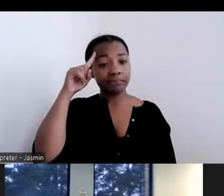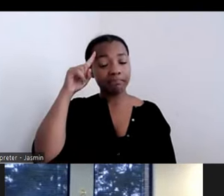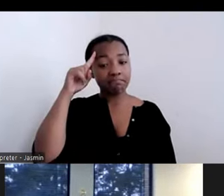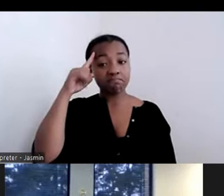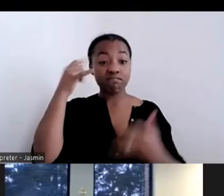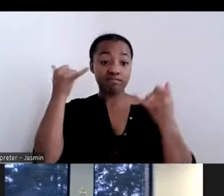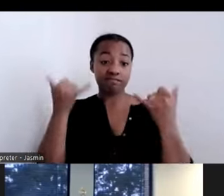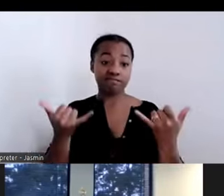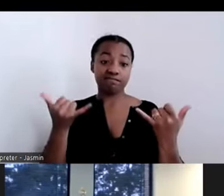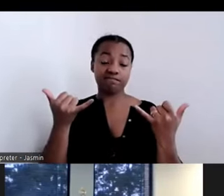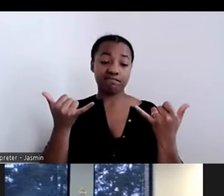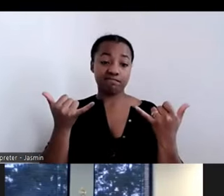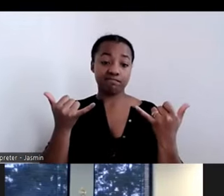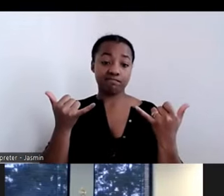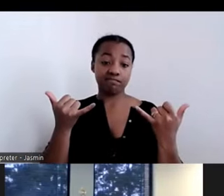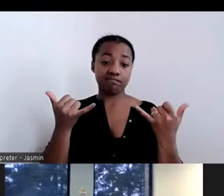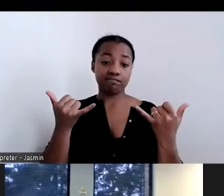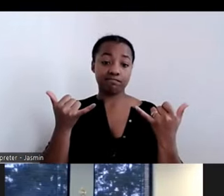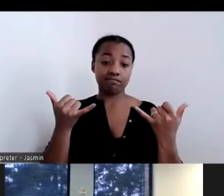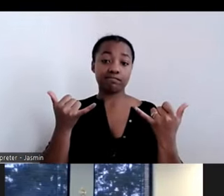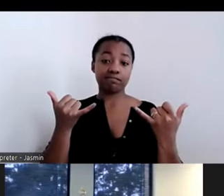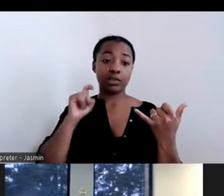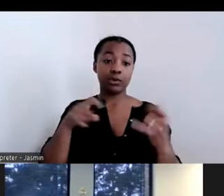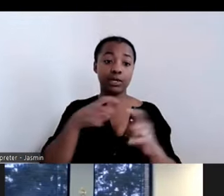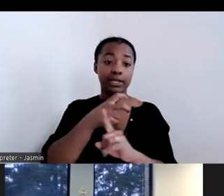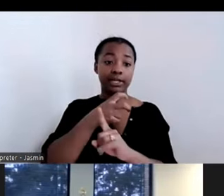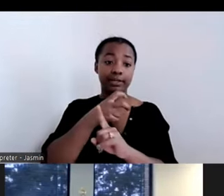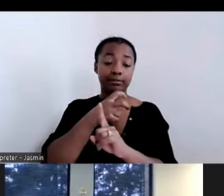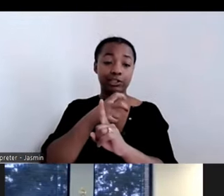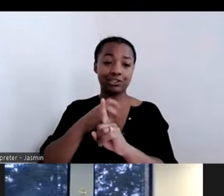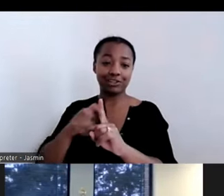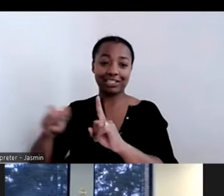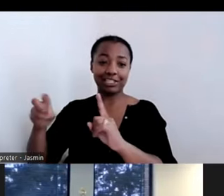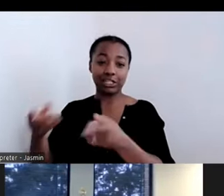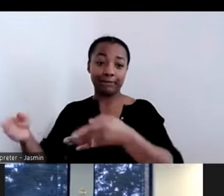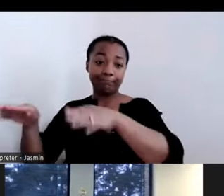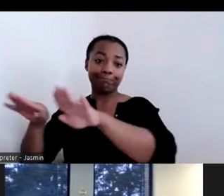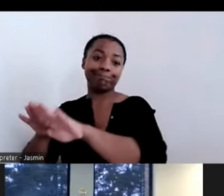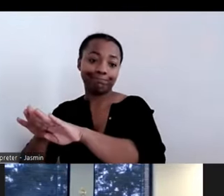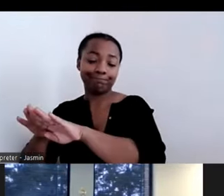have to segue to conclude the webinar today, but I have to tell you, you all had